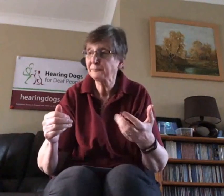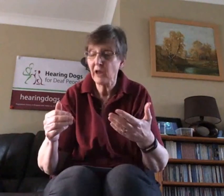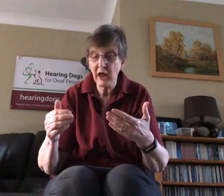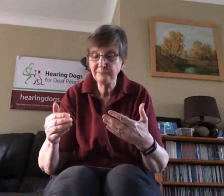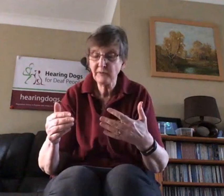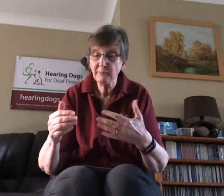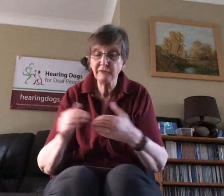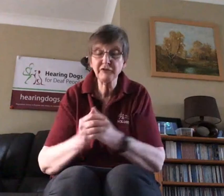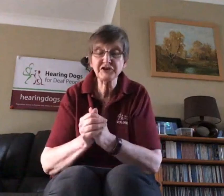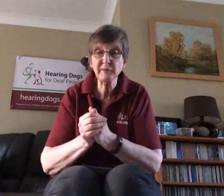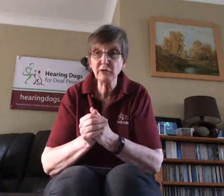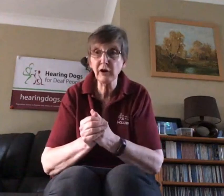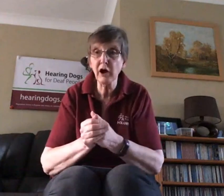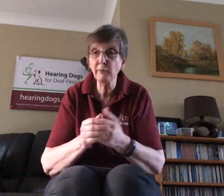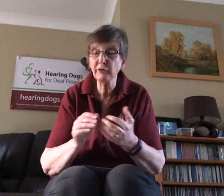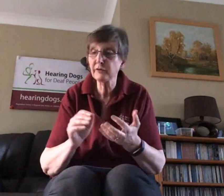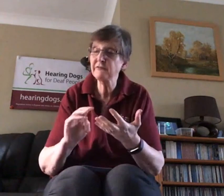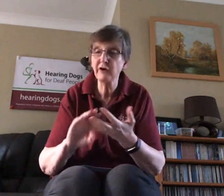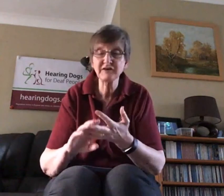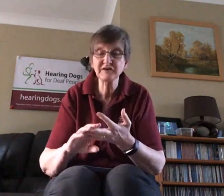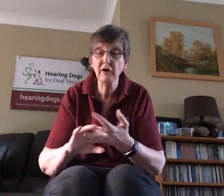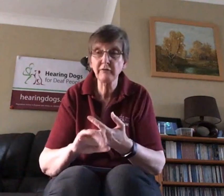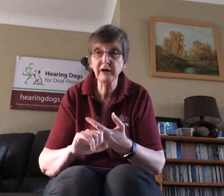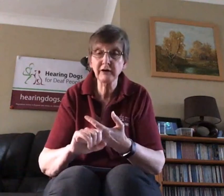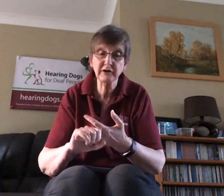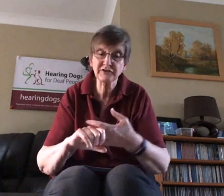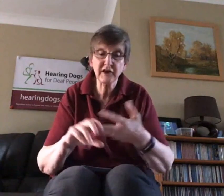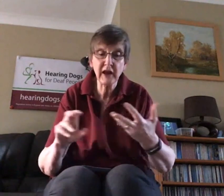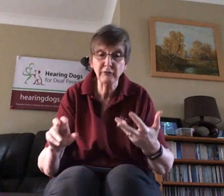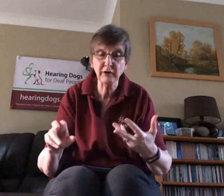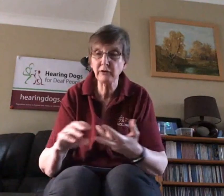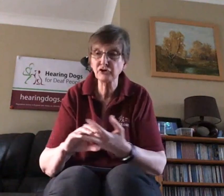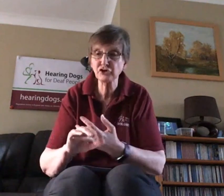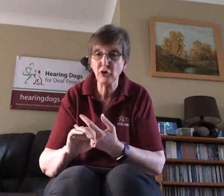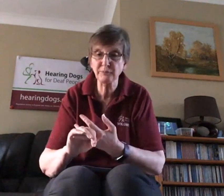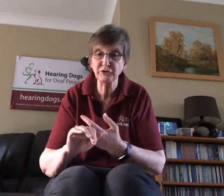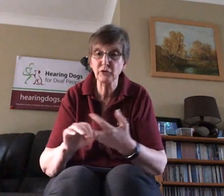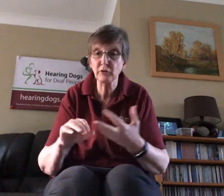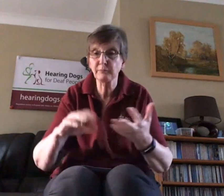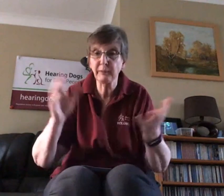For the smoke alarm or the fire siren and as I say, out and about in shops or public